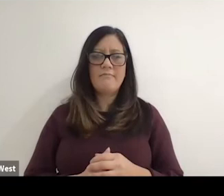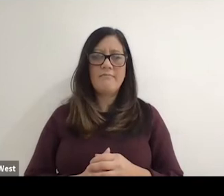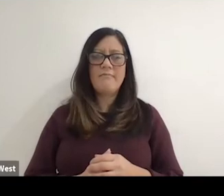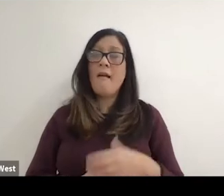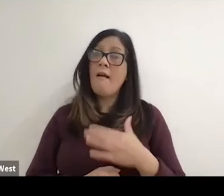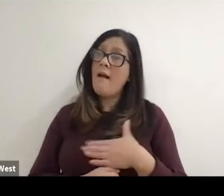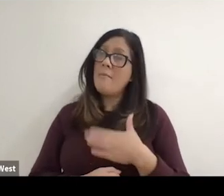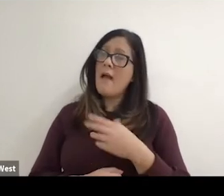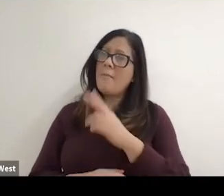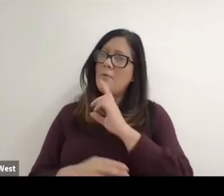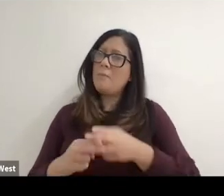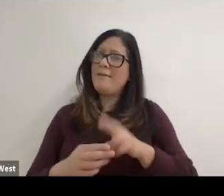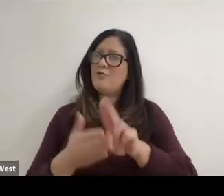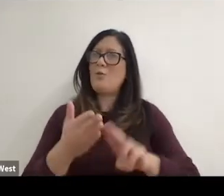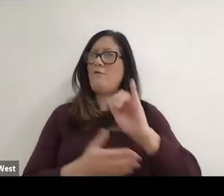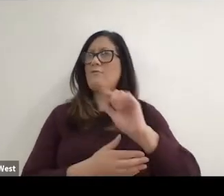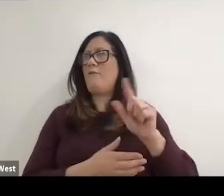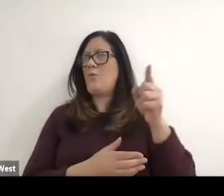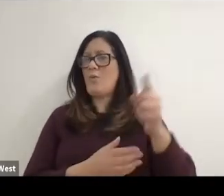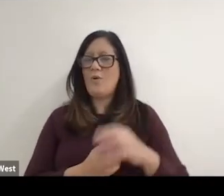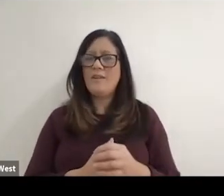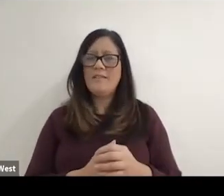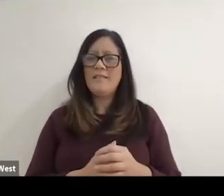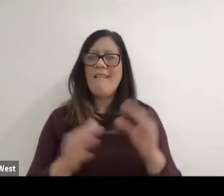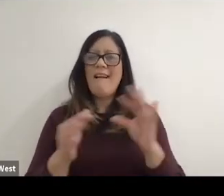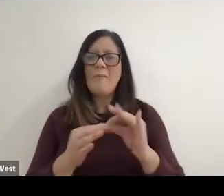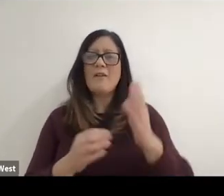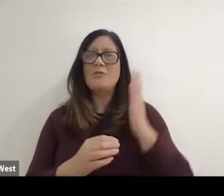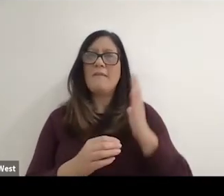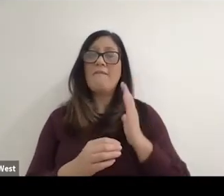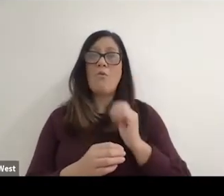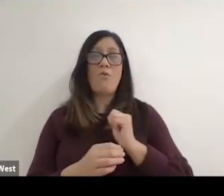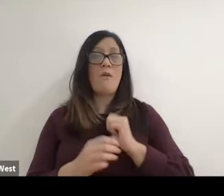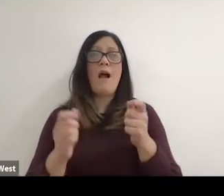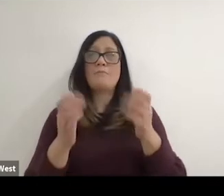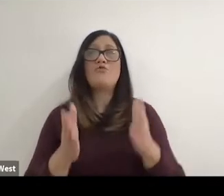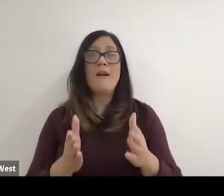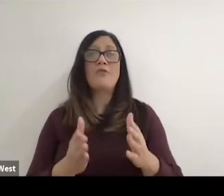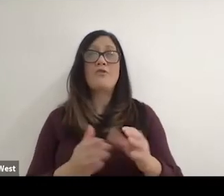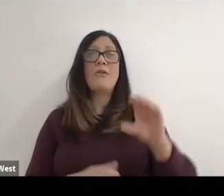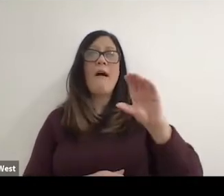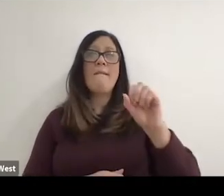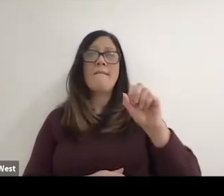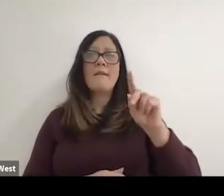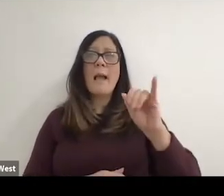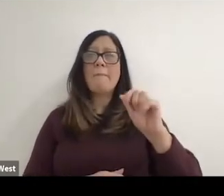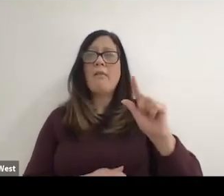Glad that you mentioned the University as I said earlier, director capital projects at the University of Rhode Island. But my accident happened actually